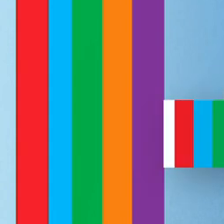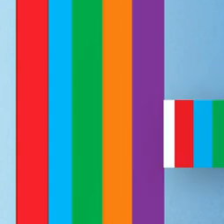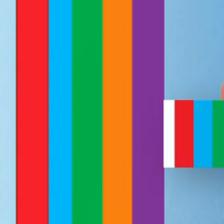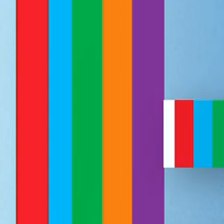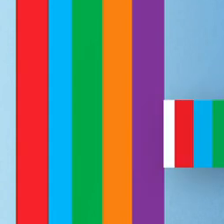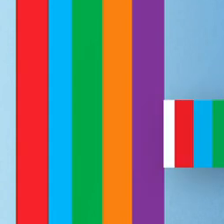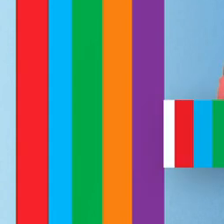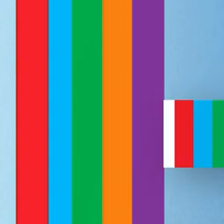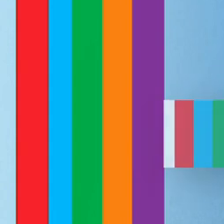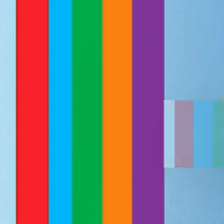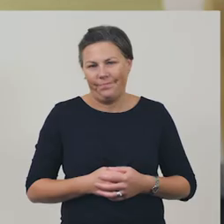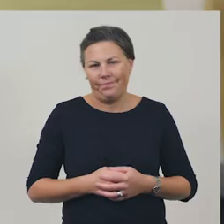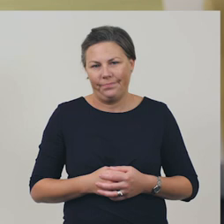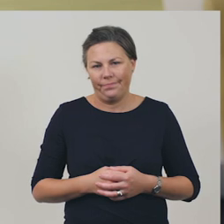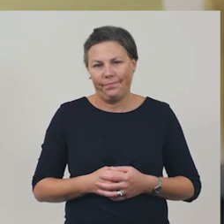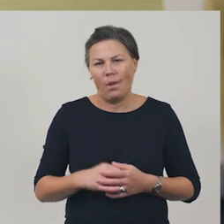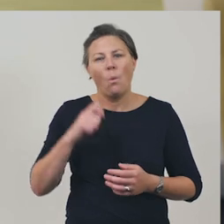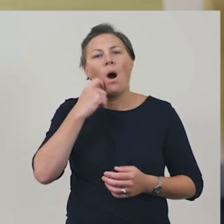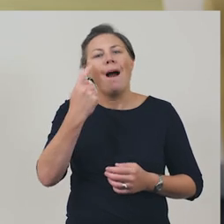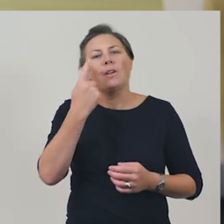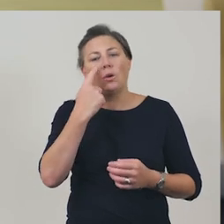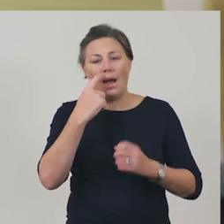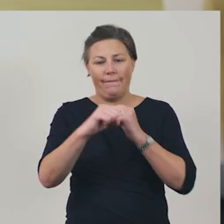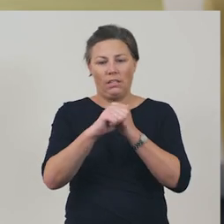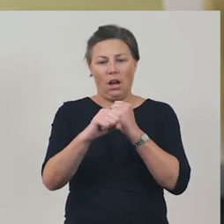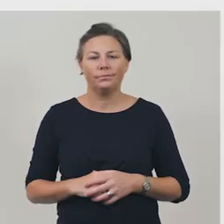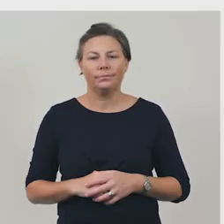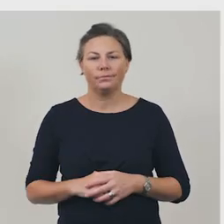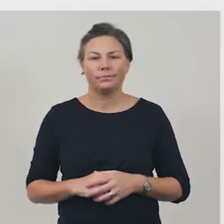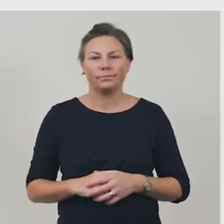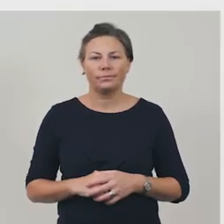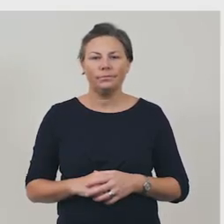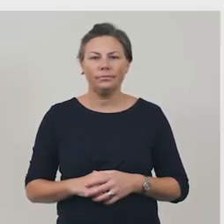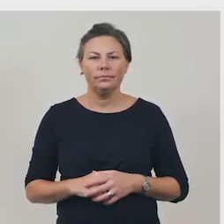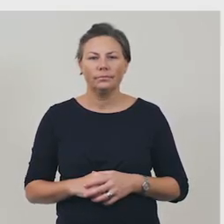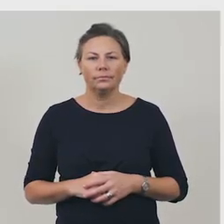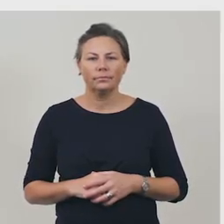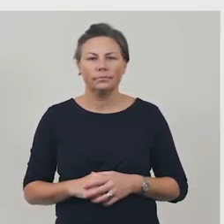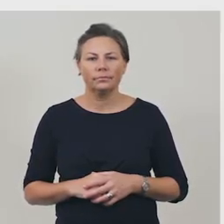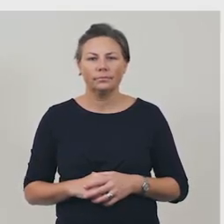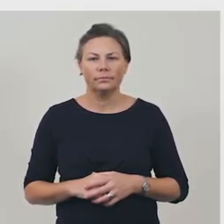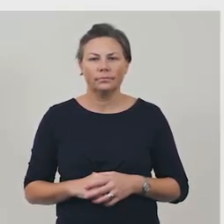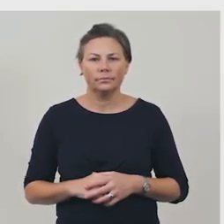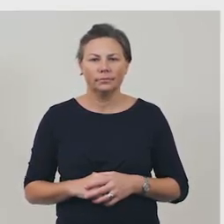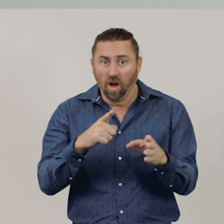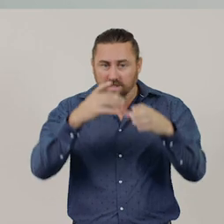Here’s what we have coming up. In English, we’ll look at advertising on toy websites, and how it is made to be appealing.